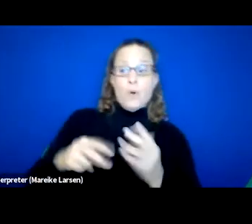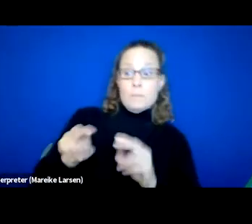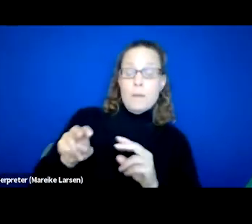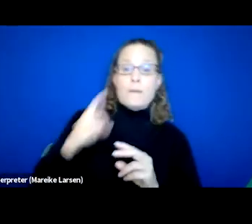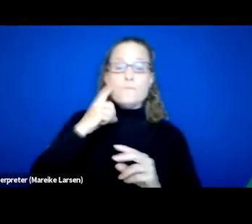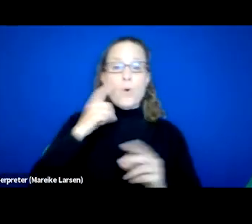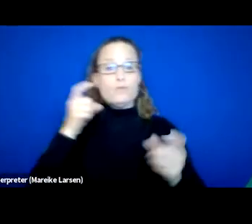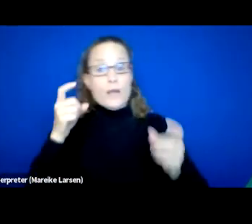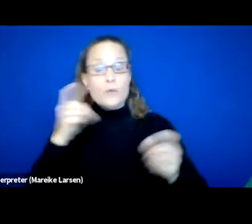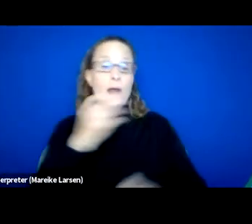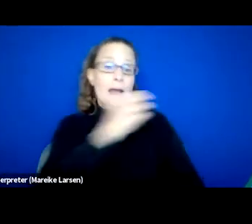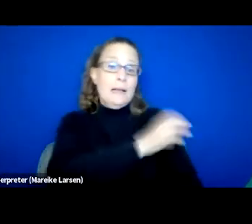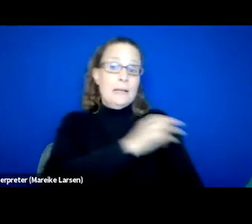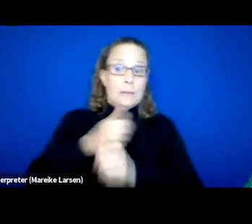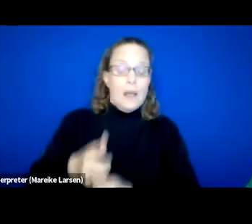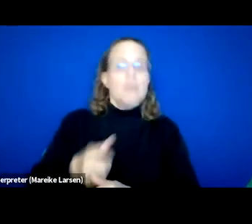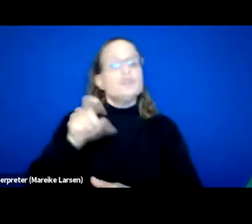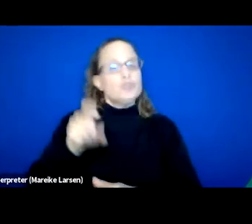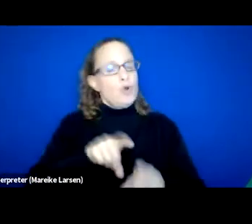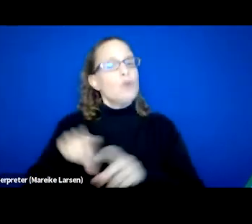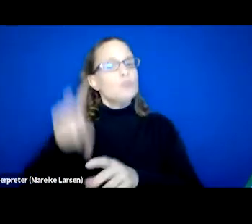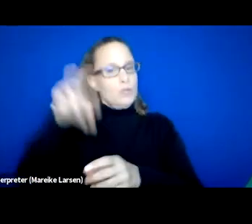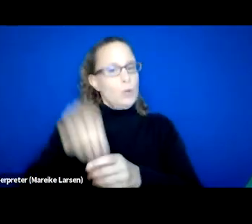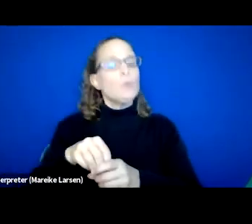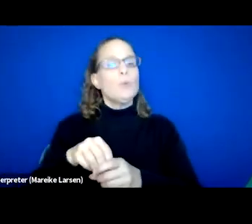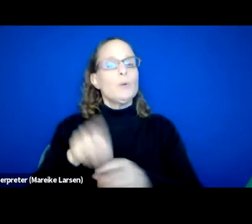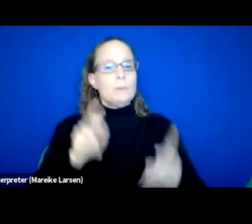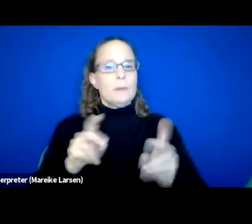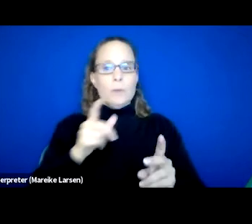and clinical compliance should also include those with lived X in monitoring